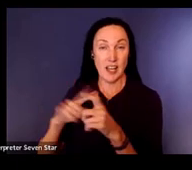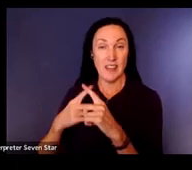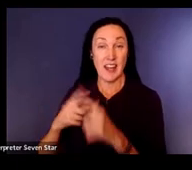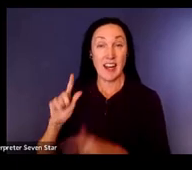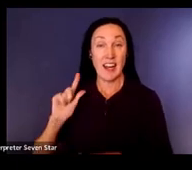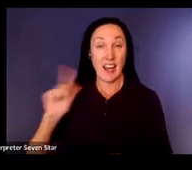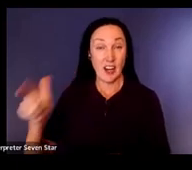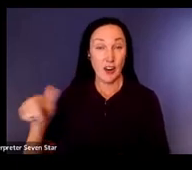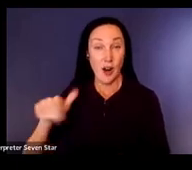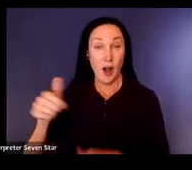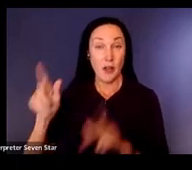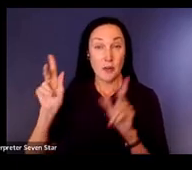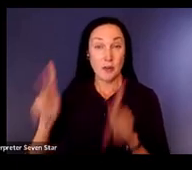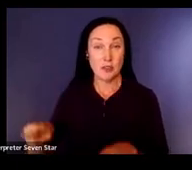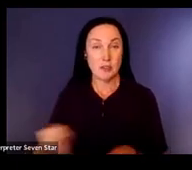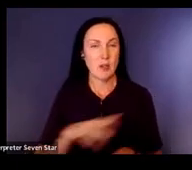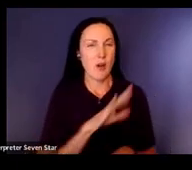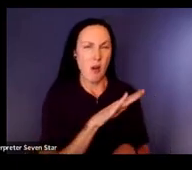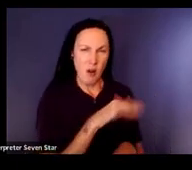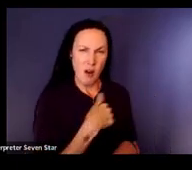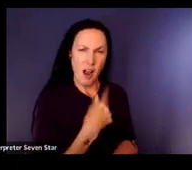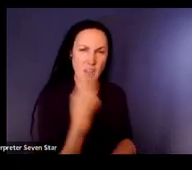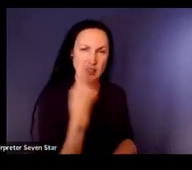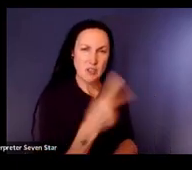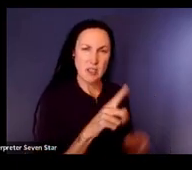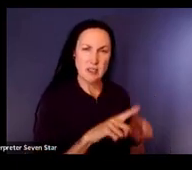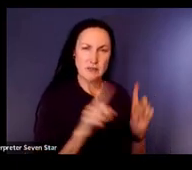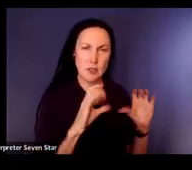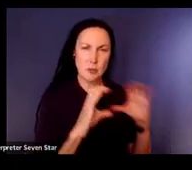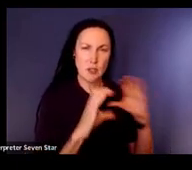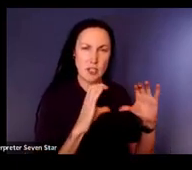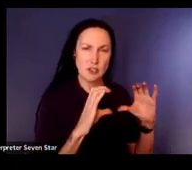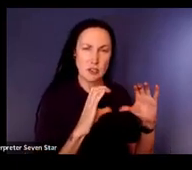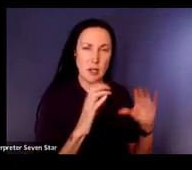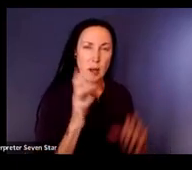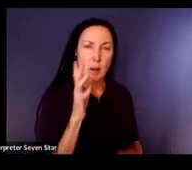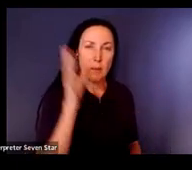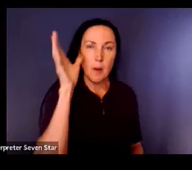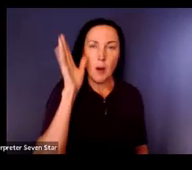they go "oh yeah I did forget to tell you. Yes she'll do that and she'll she'll